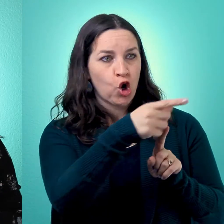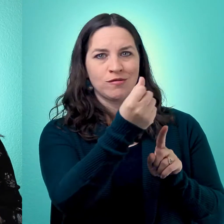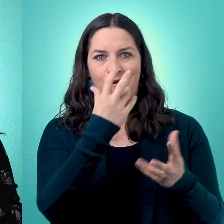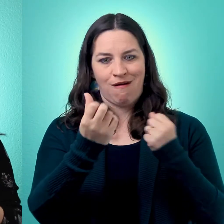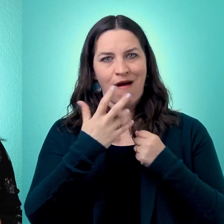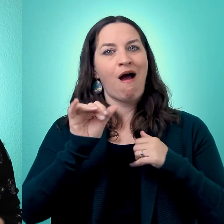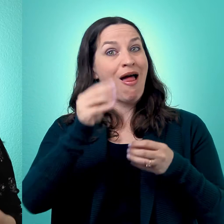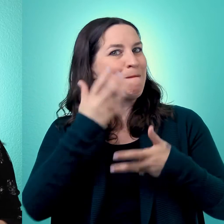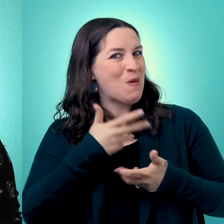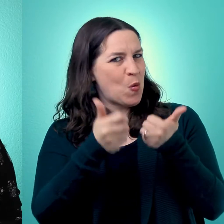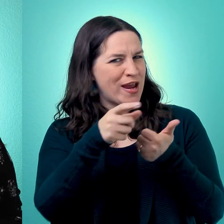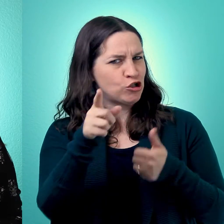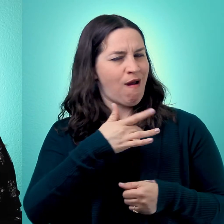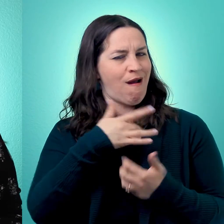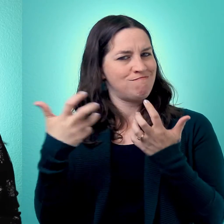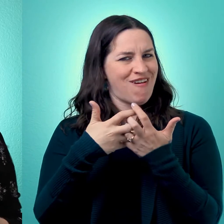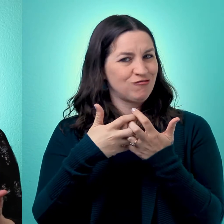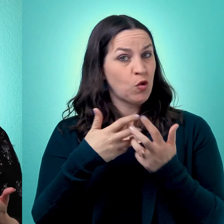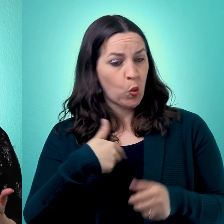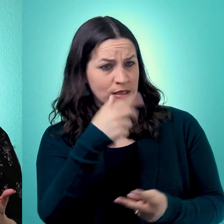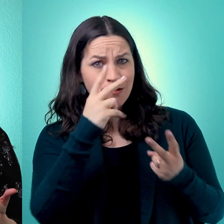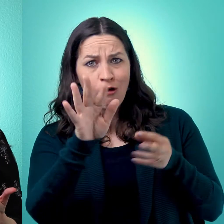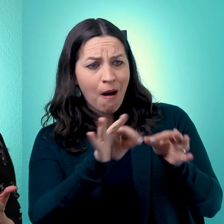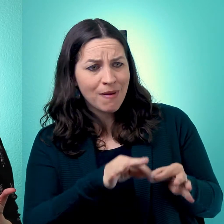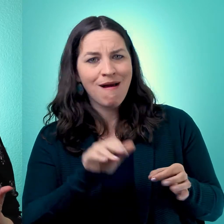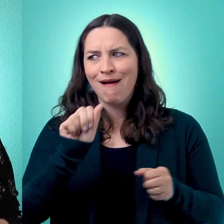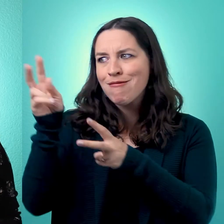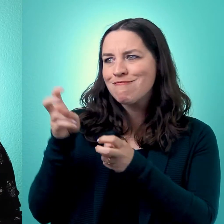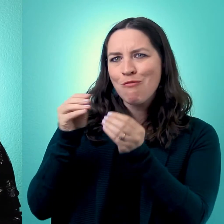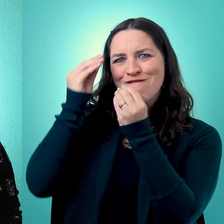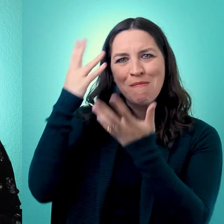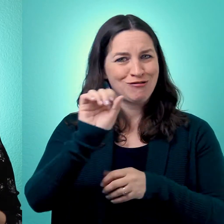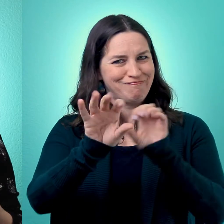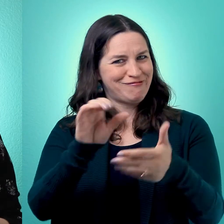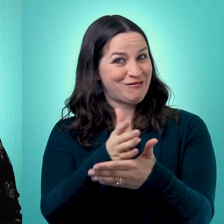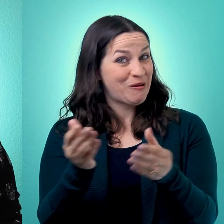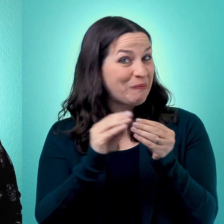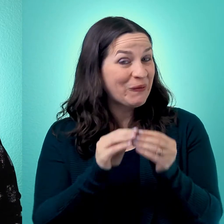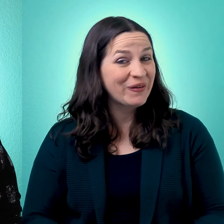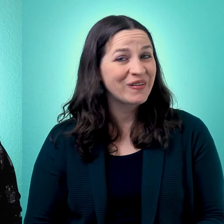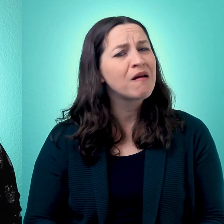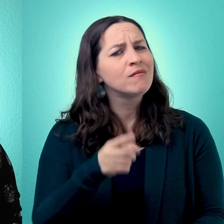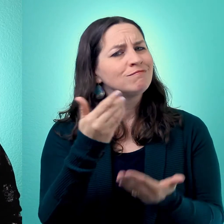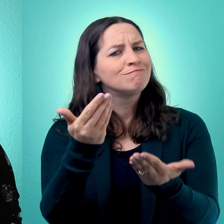what you think, what resonates with you, and then we'll be able to do these kinds of videos or give you more information about those kinds of